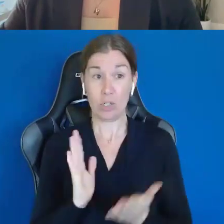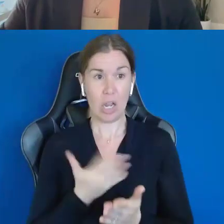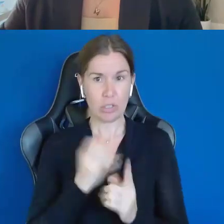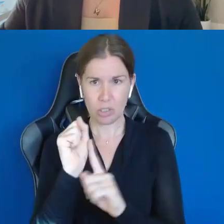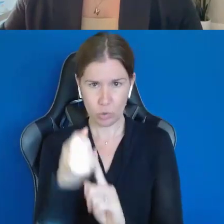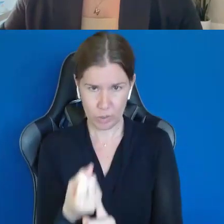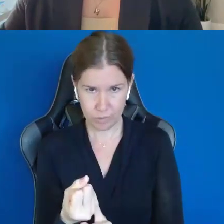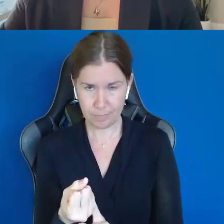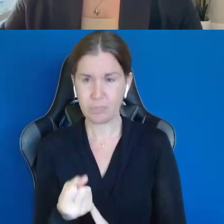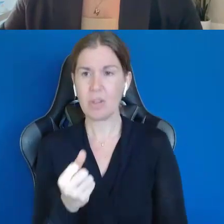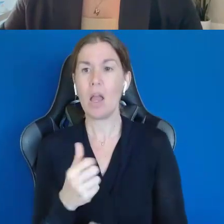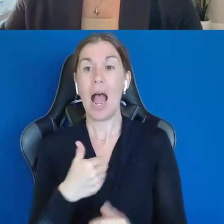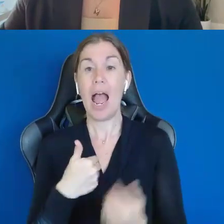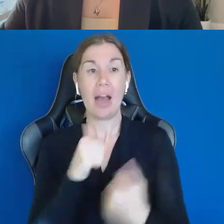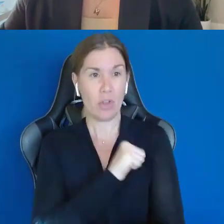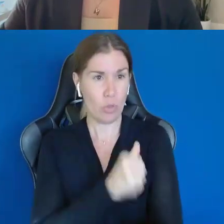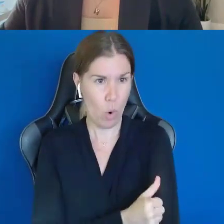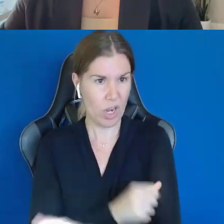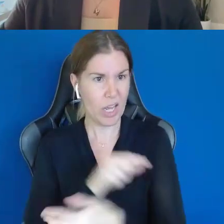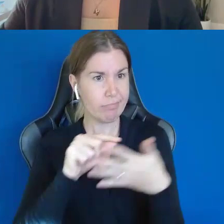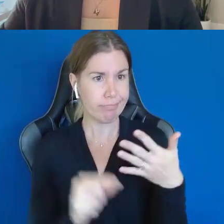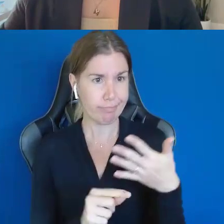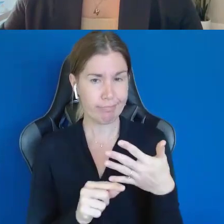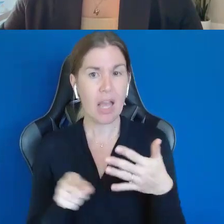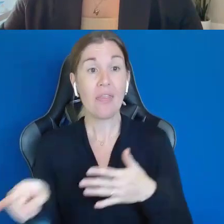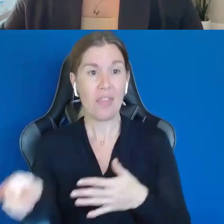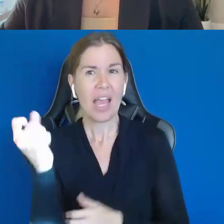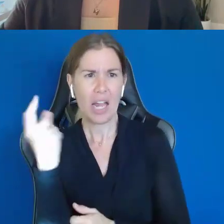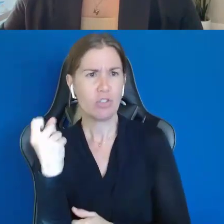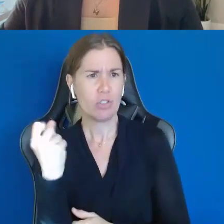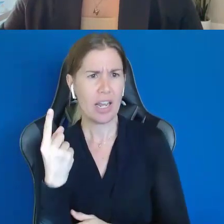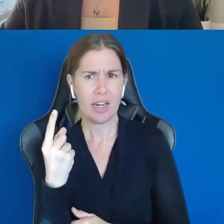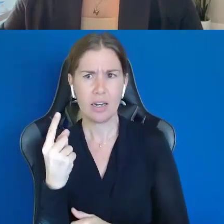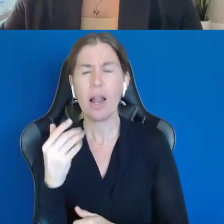the authority I have, and they know that I look at it from this perspective if I have